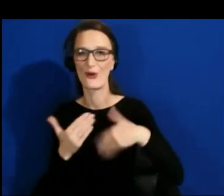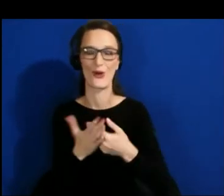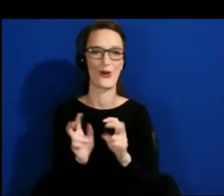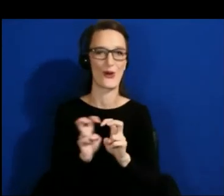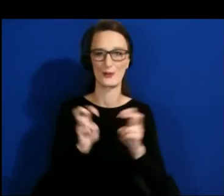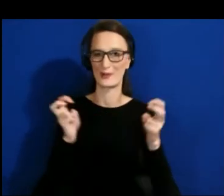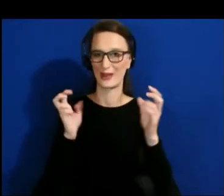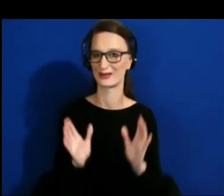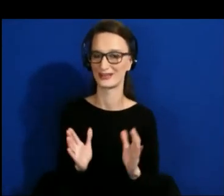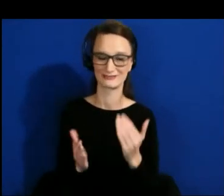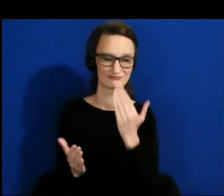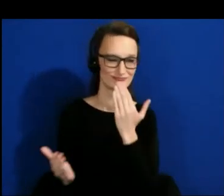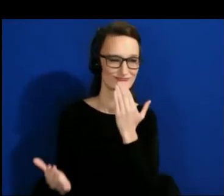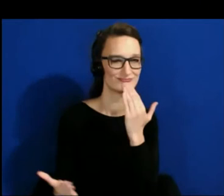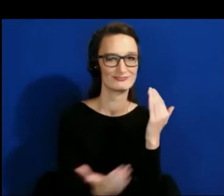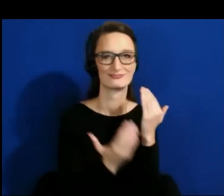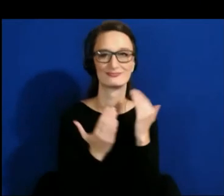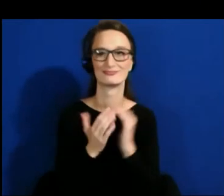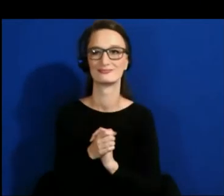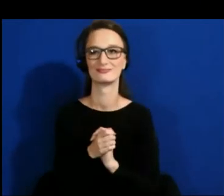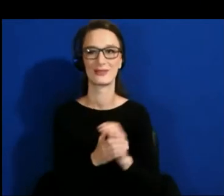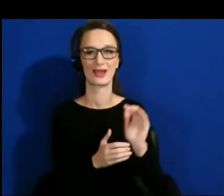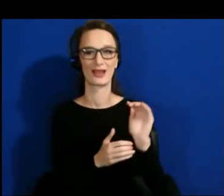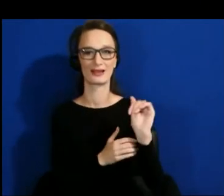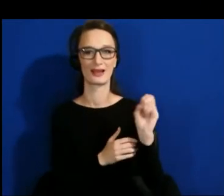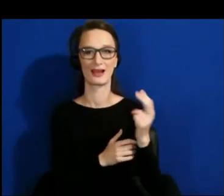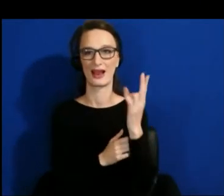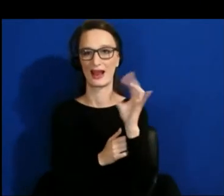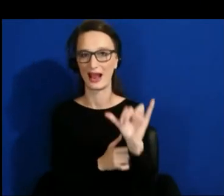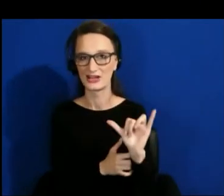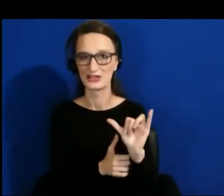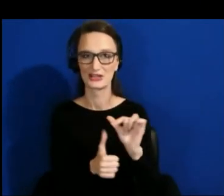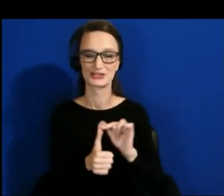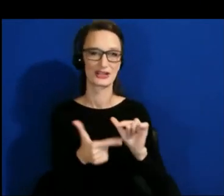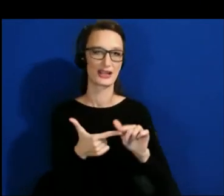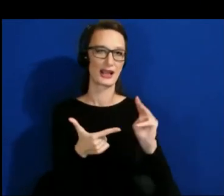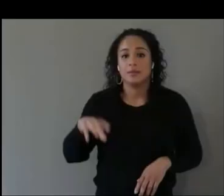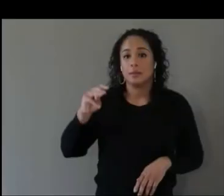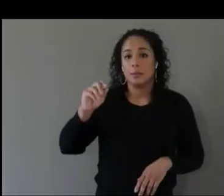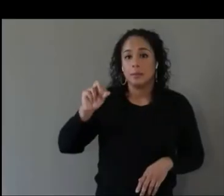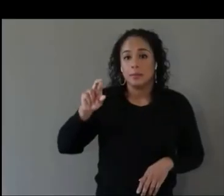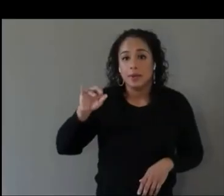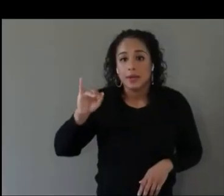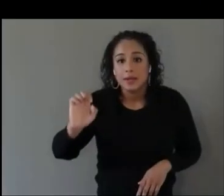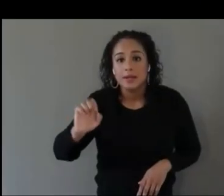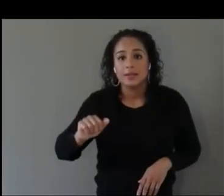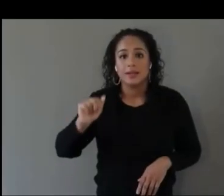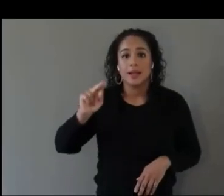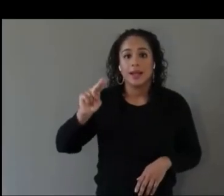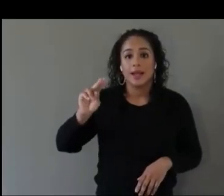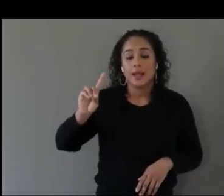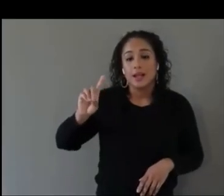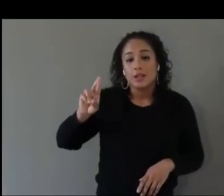Ashley, Mari, Andrew, Roland and Sophia.